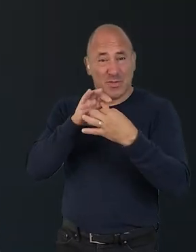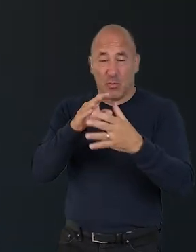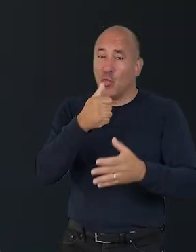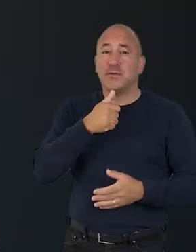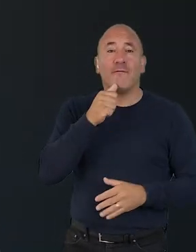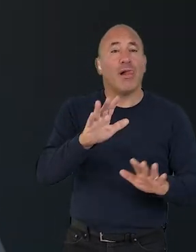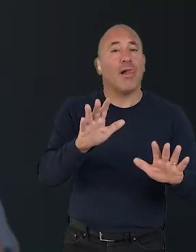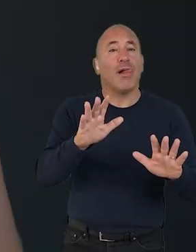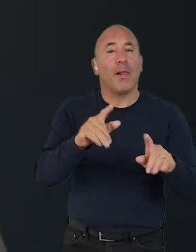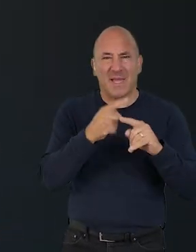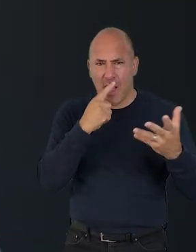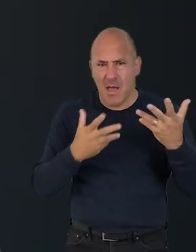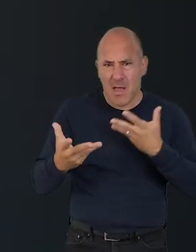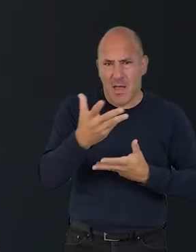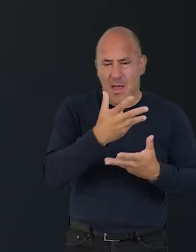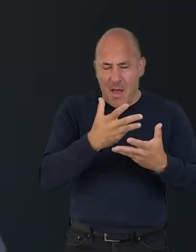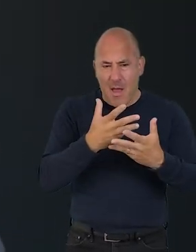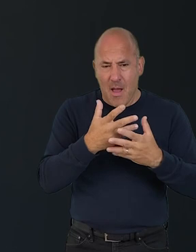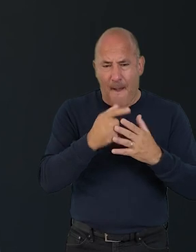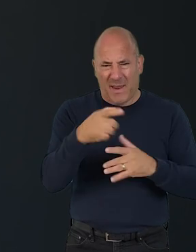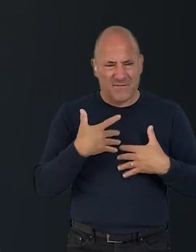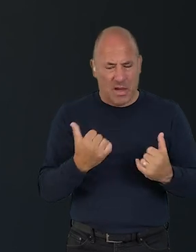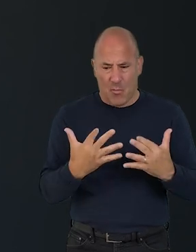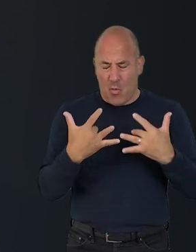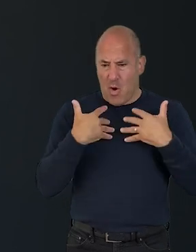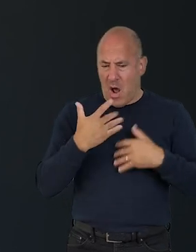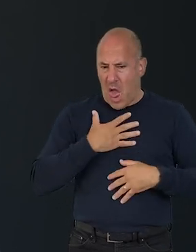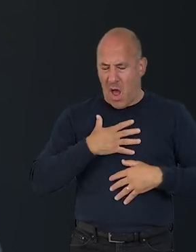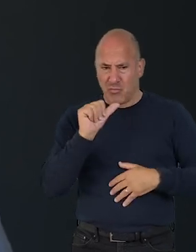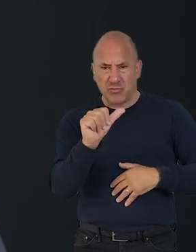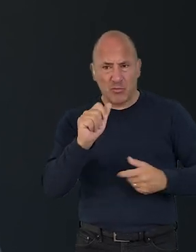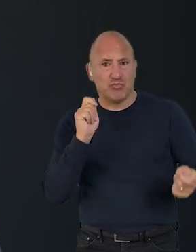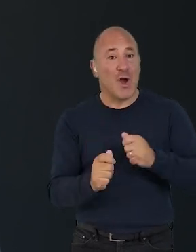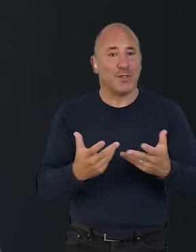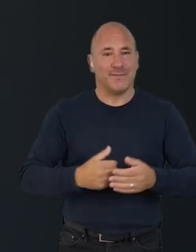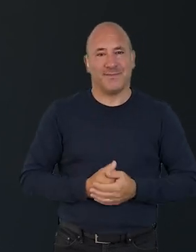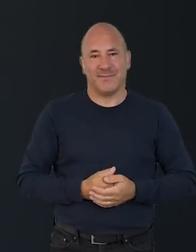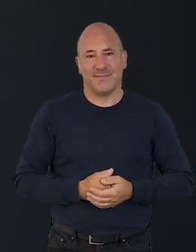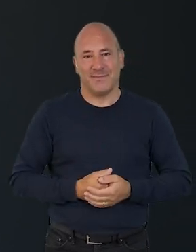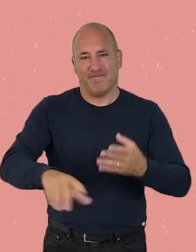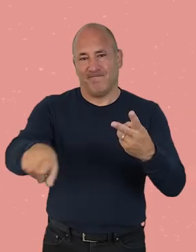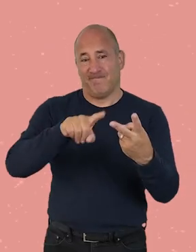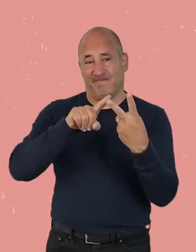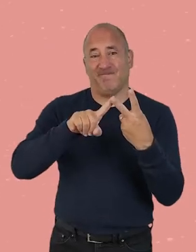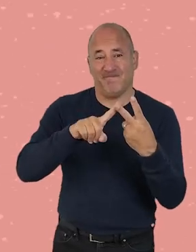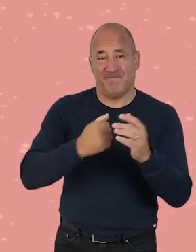These relationships are so useful for telling the story of climate change in a way which resonates and inspires people.